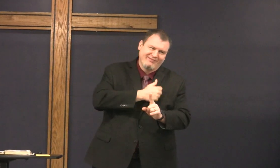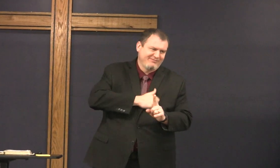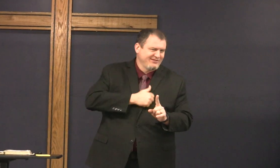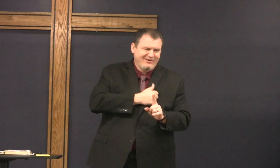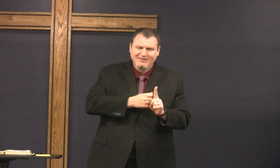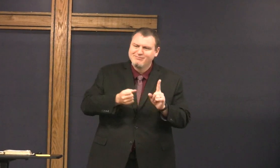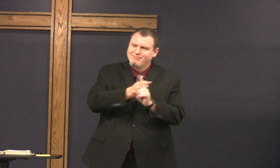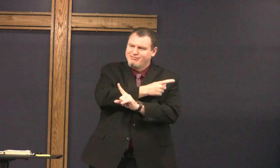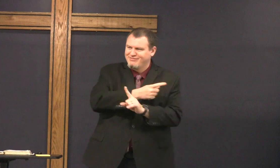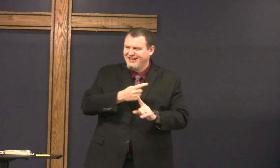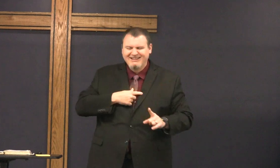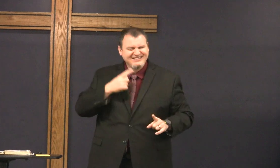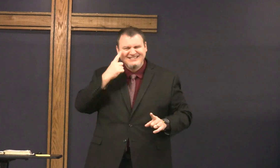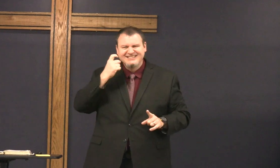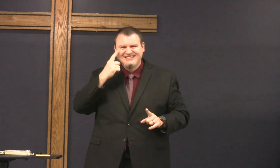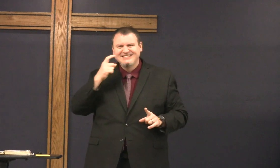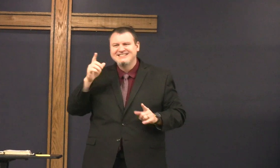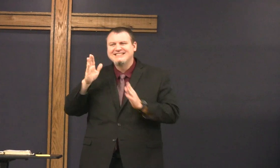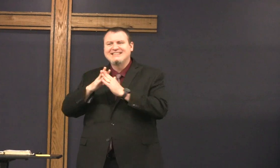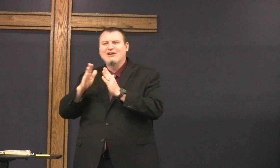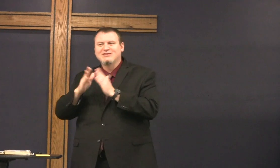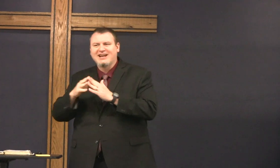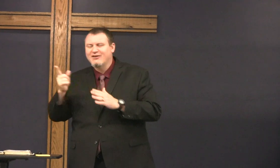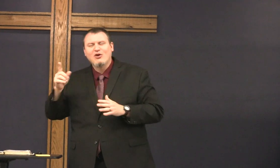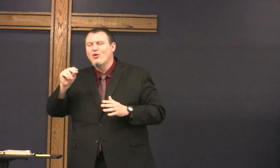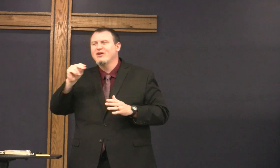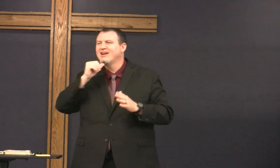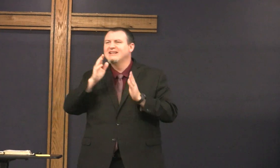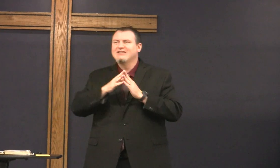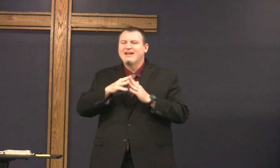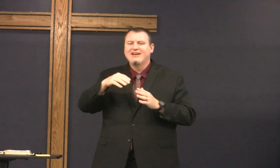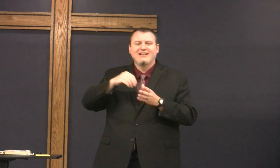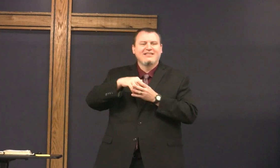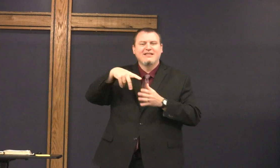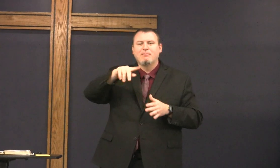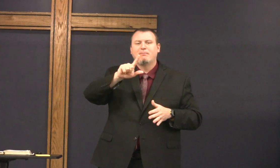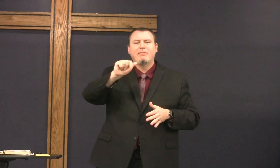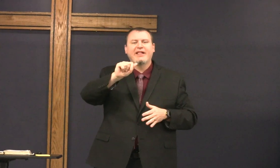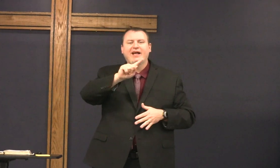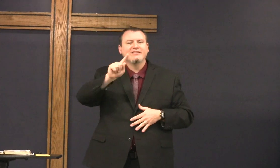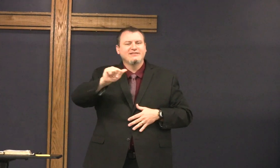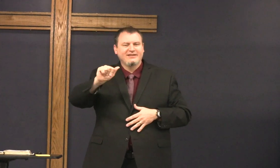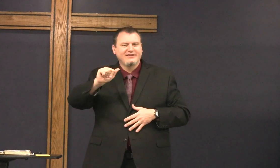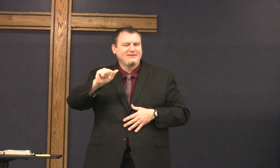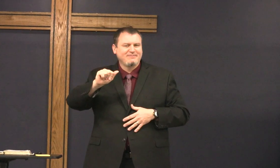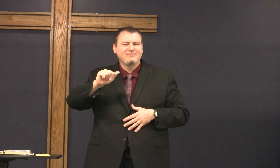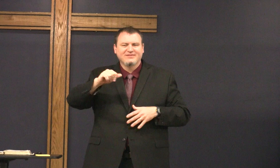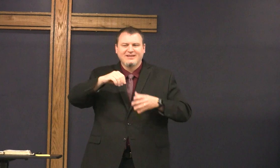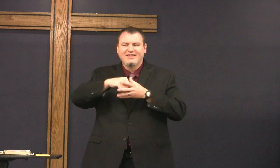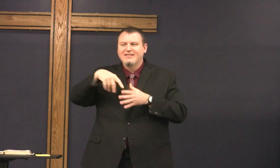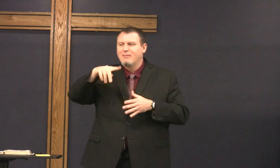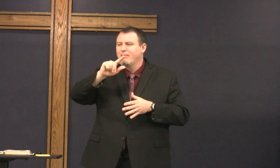anyway that's off the point I just oh okay q39 on the Plaza